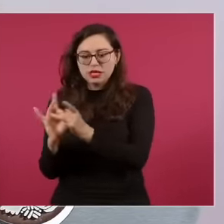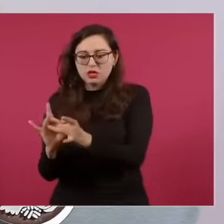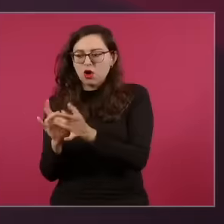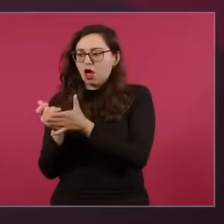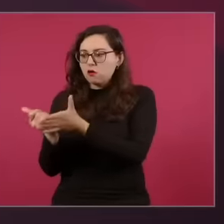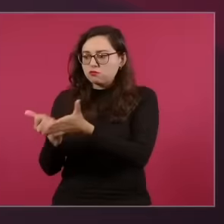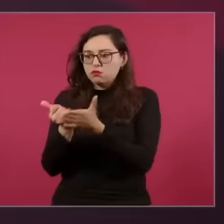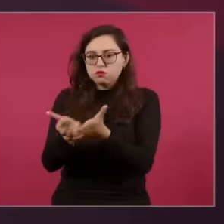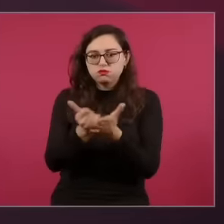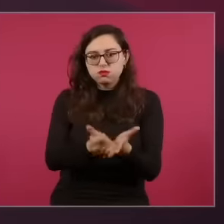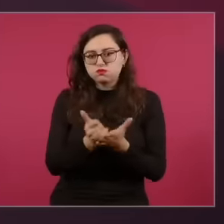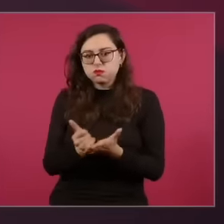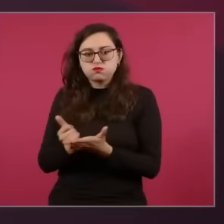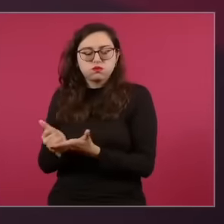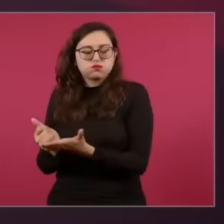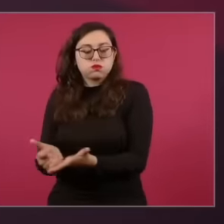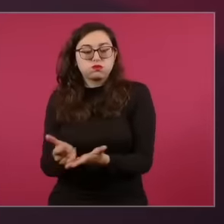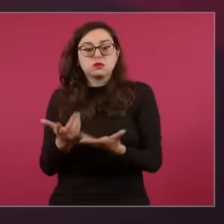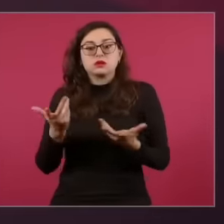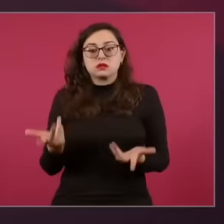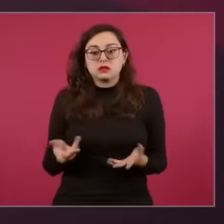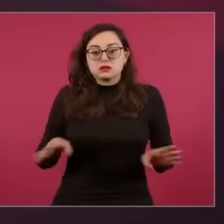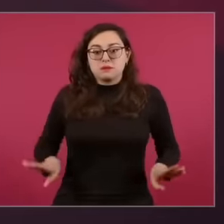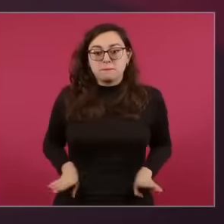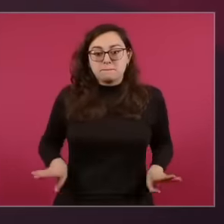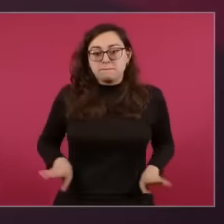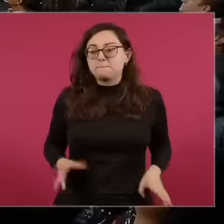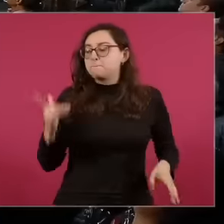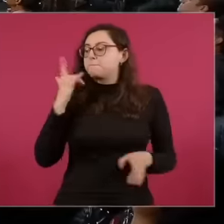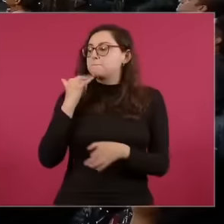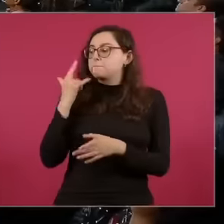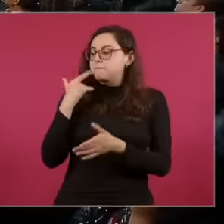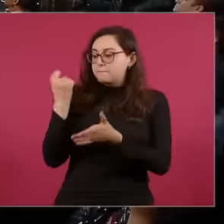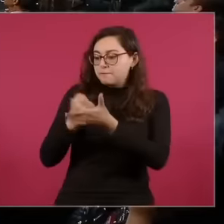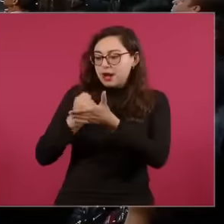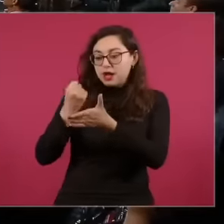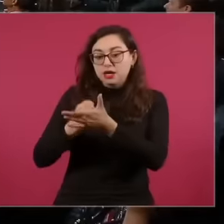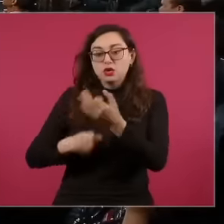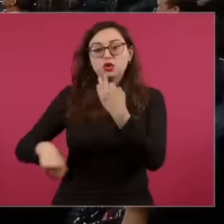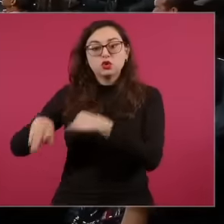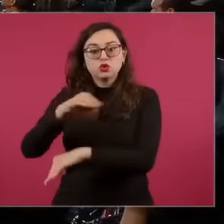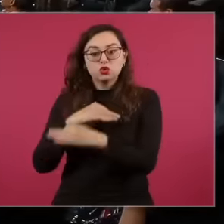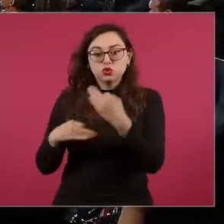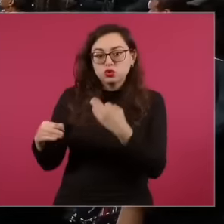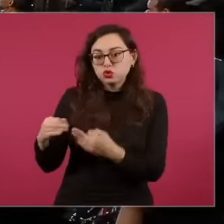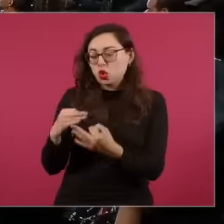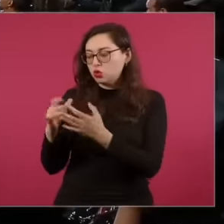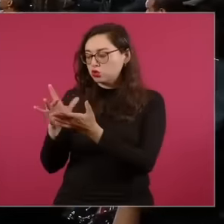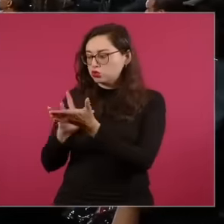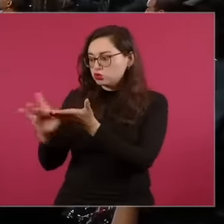as communicators as activists so that no one be alone so that no one is left alone in the face of